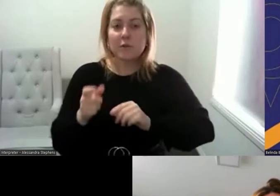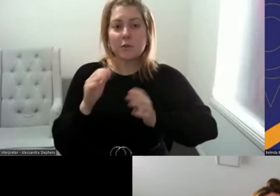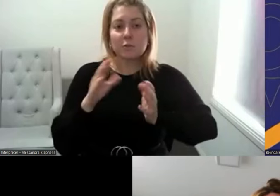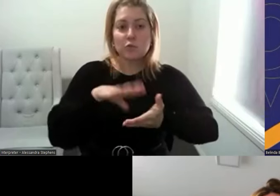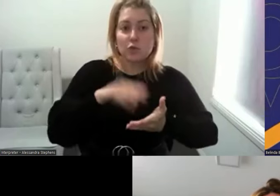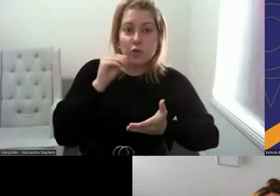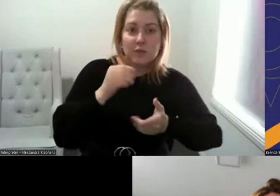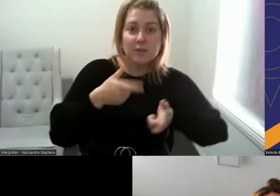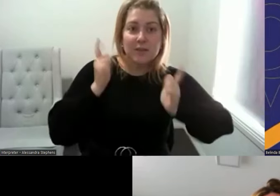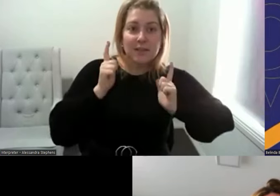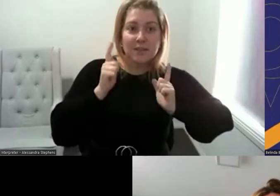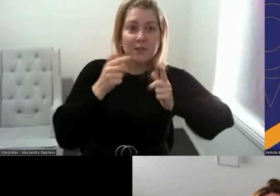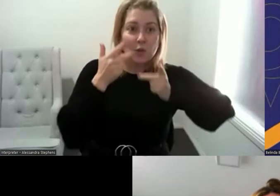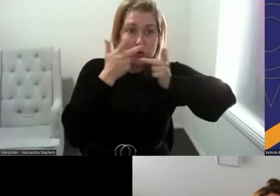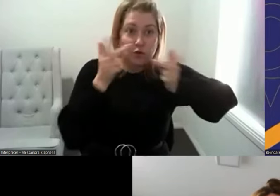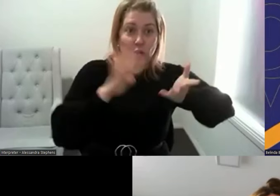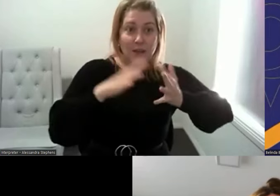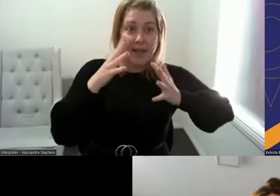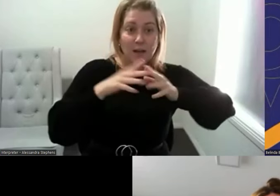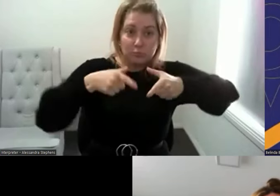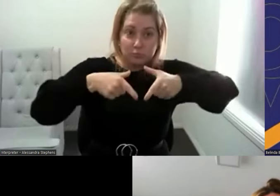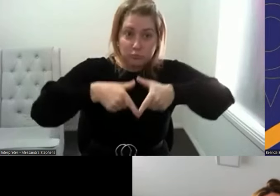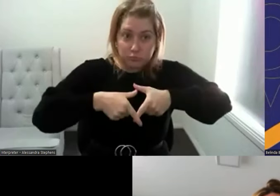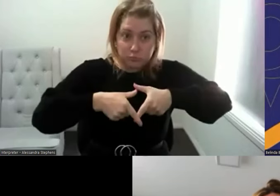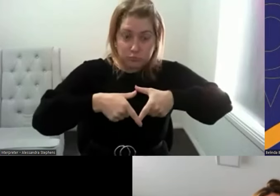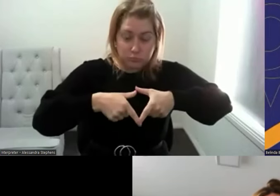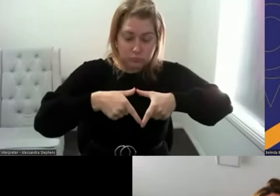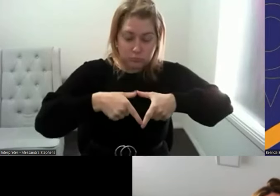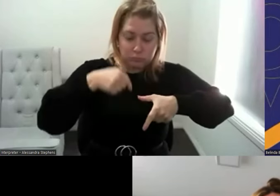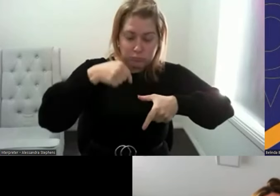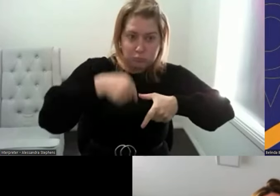vulva, clitoris and pelvis and helps people of all abilities to understand